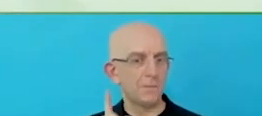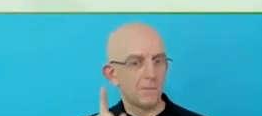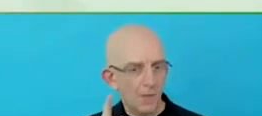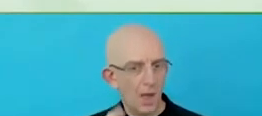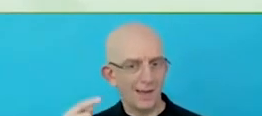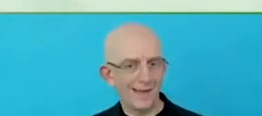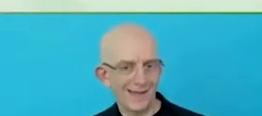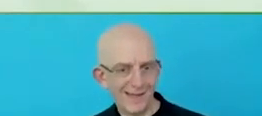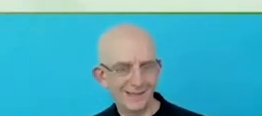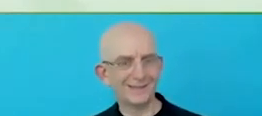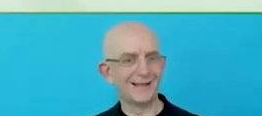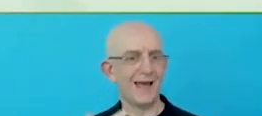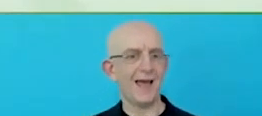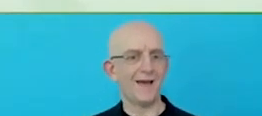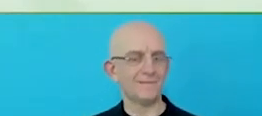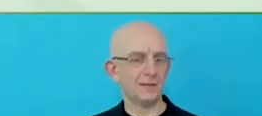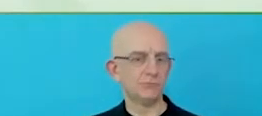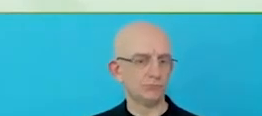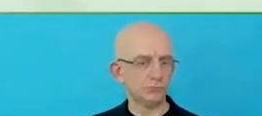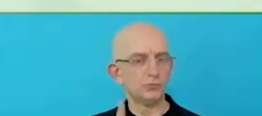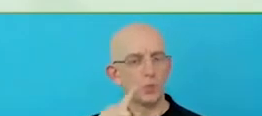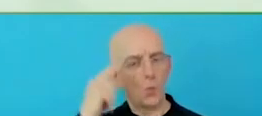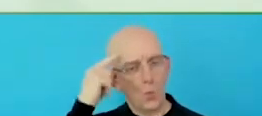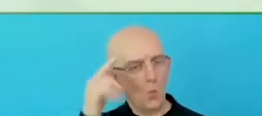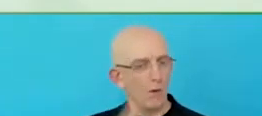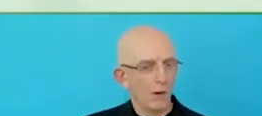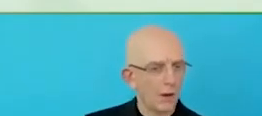We will pull up a picture of sustainable packaging.